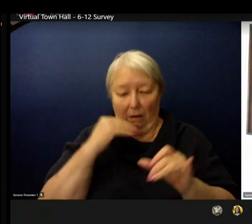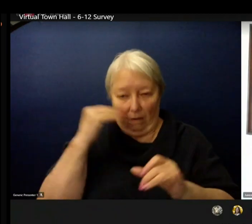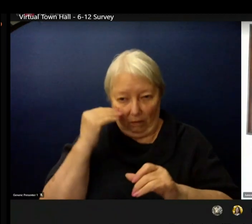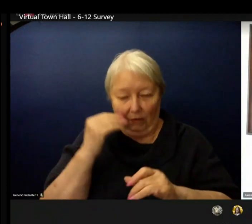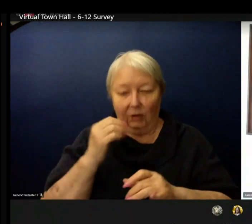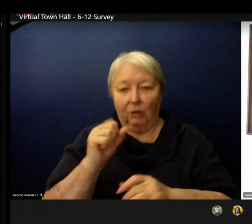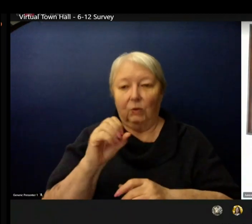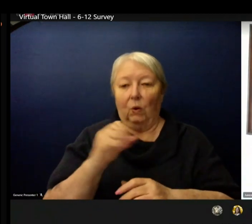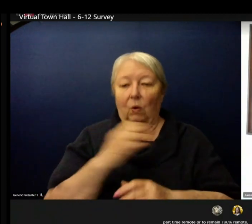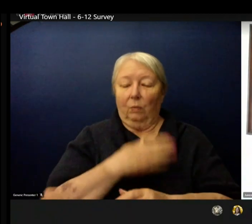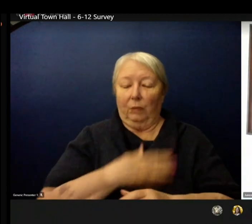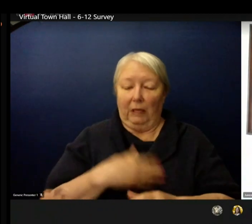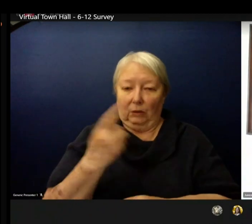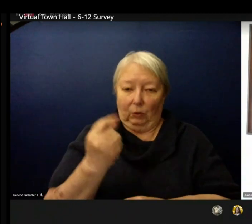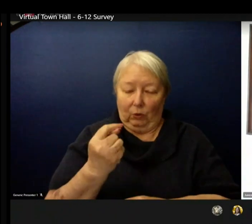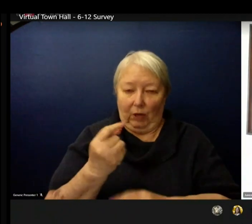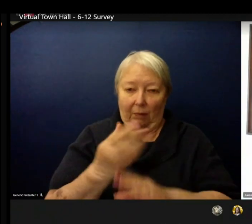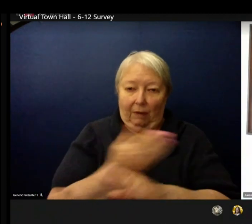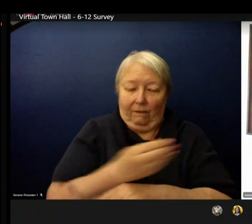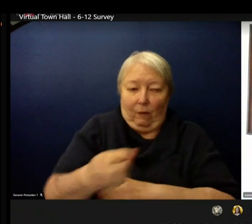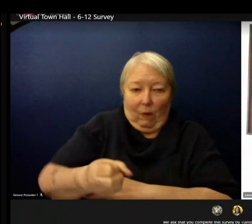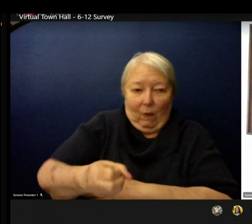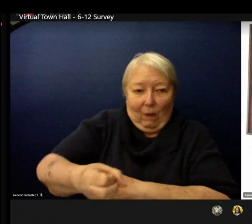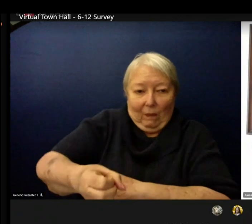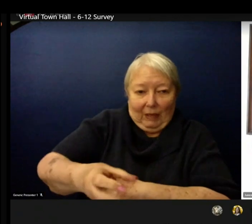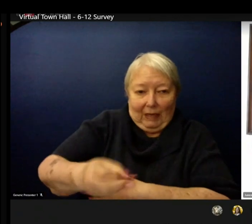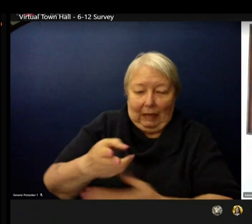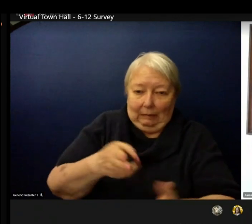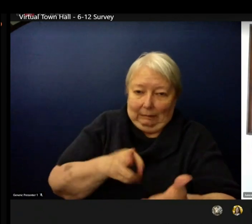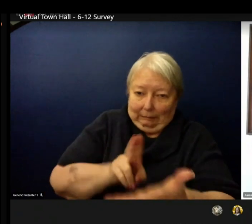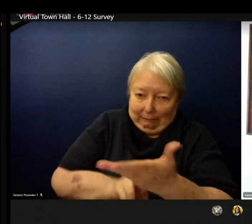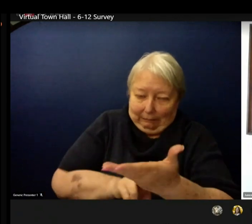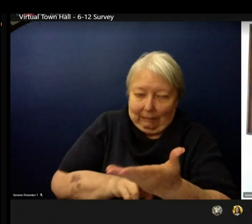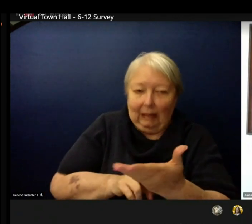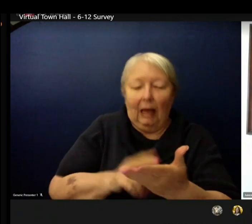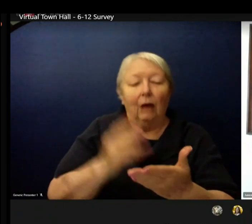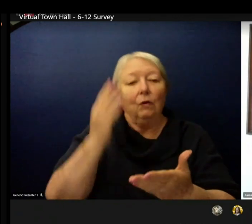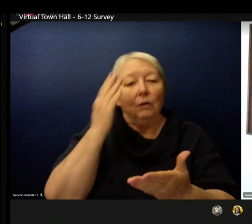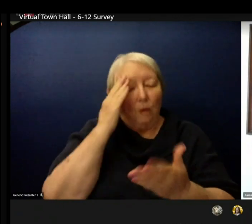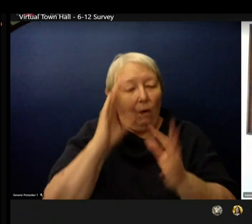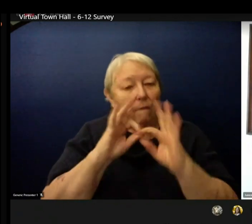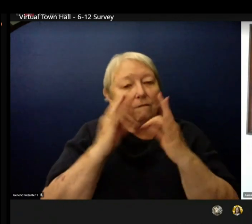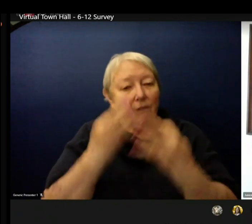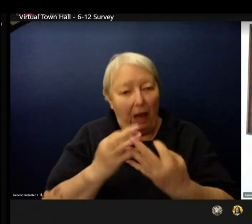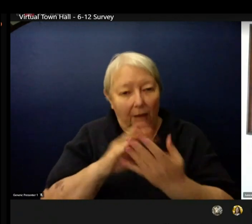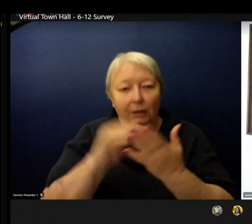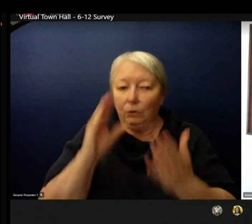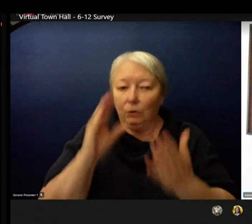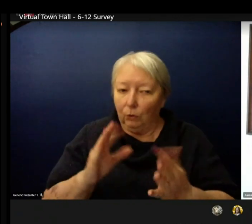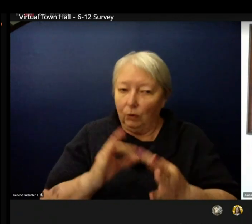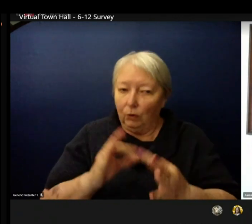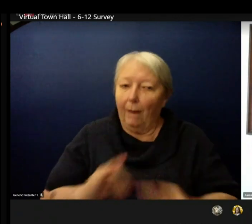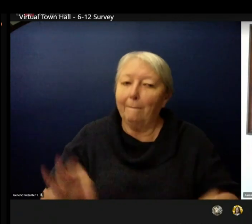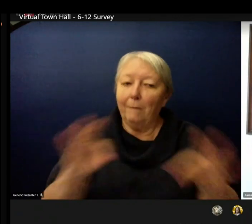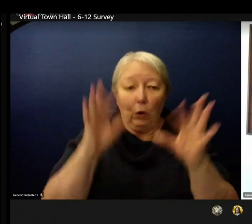We know that this is an important personal decision for families and students. We also recognize that this is a quick turnaround